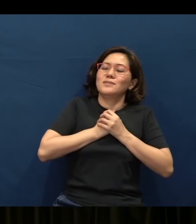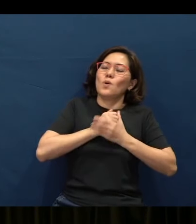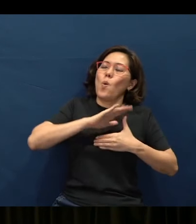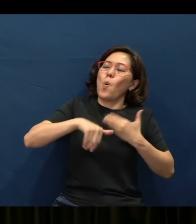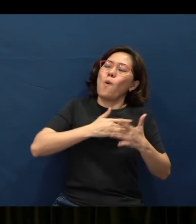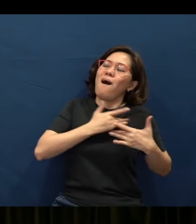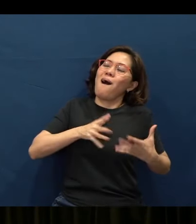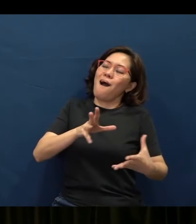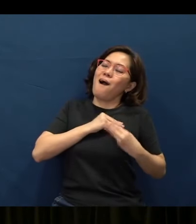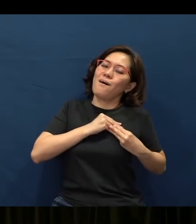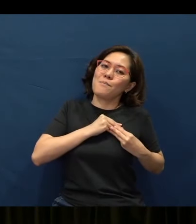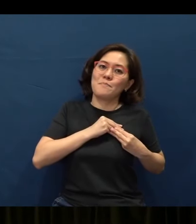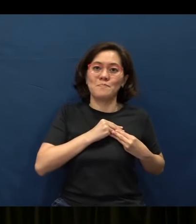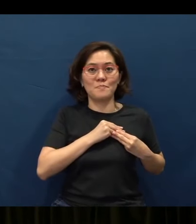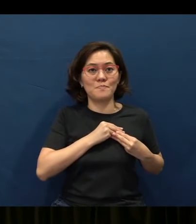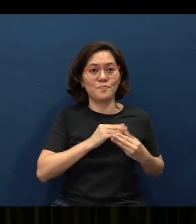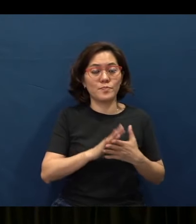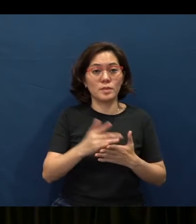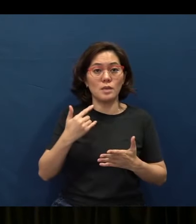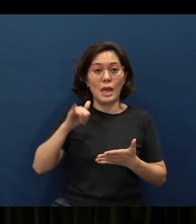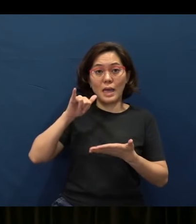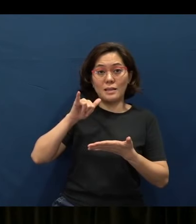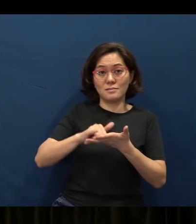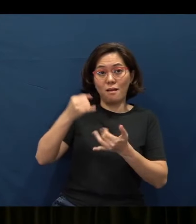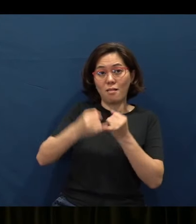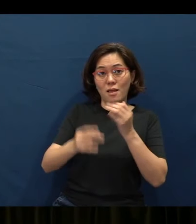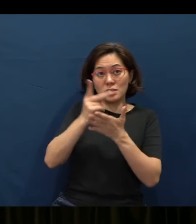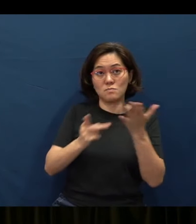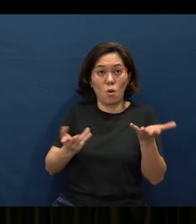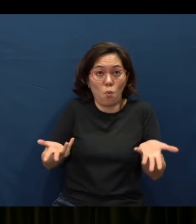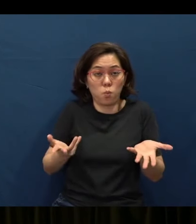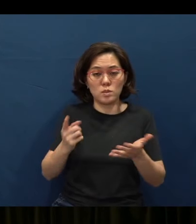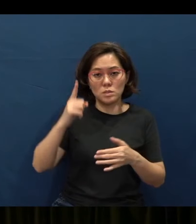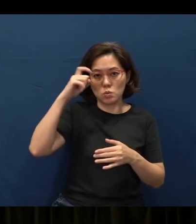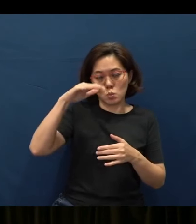And with this, we come to the last part, which is really the wisdom of Proverbs.